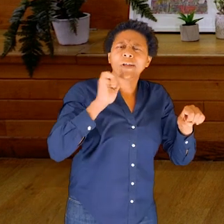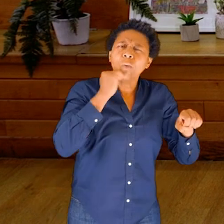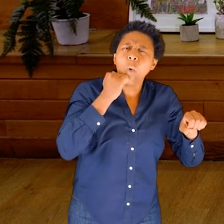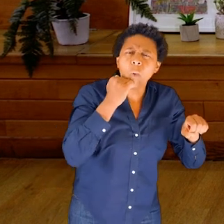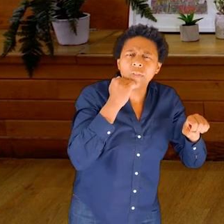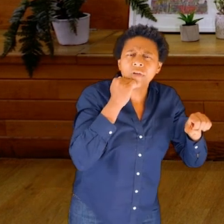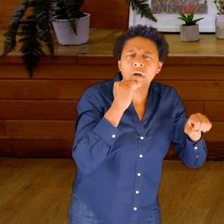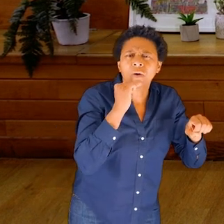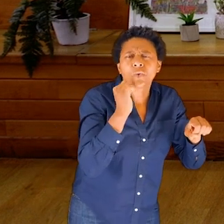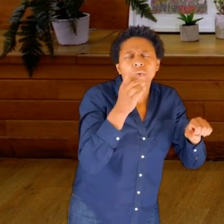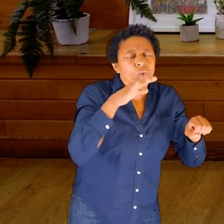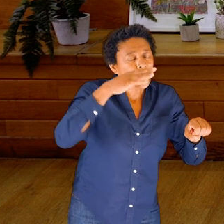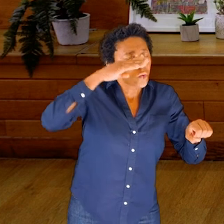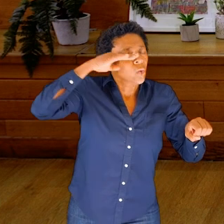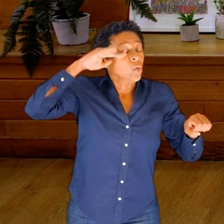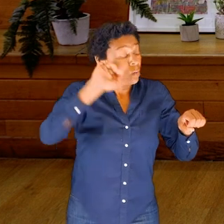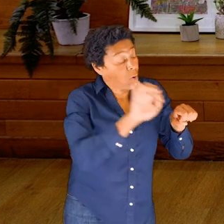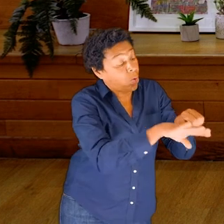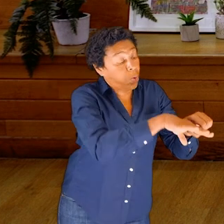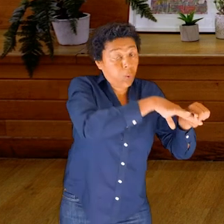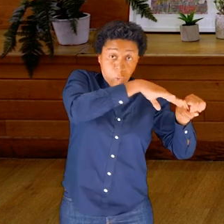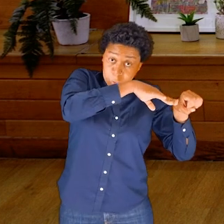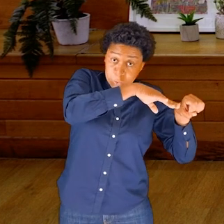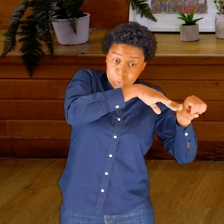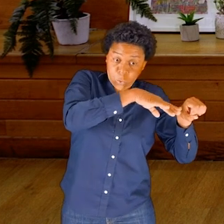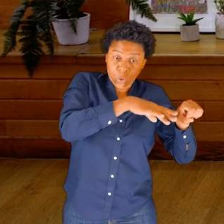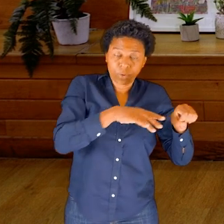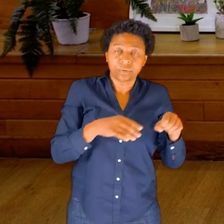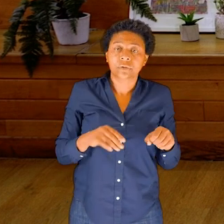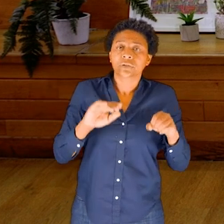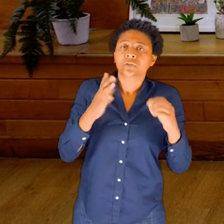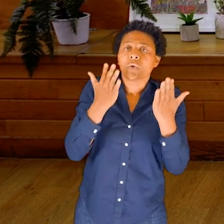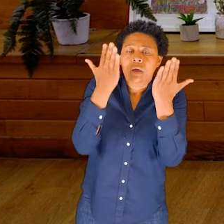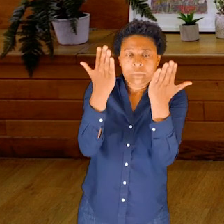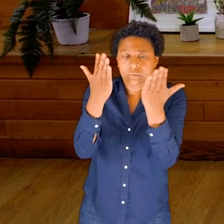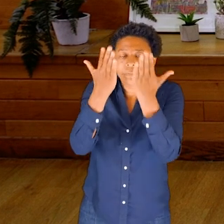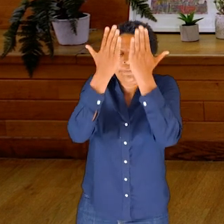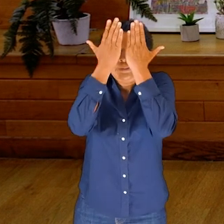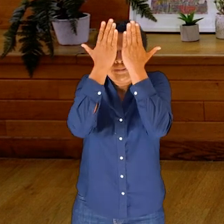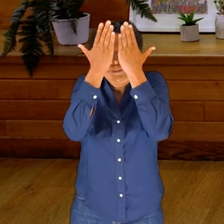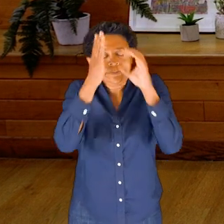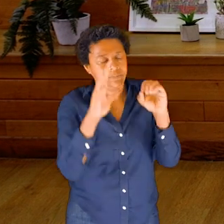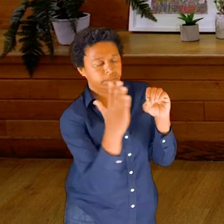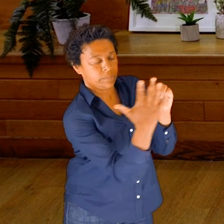Get a bit of heat between your hands, close your eyes, and then rest your palms on your eyes.